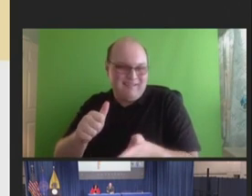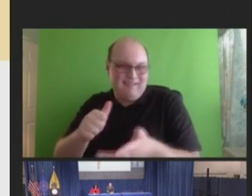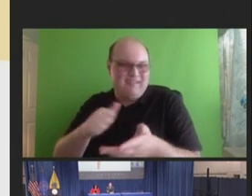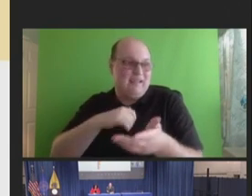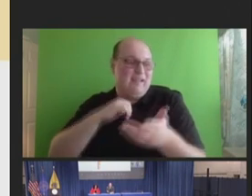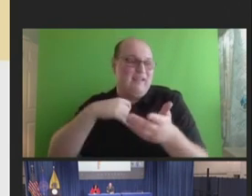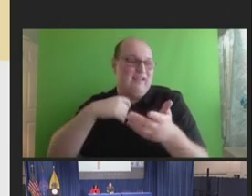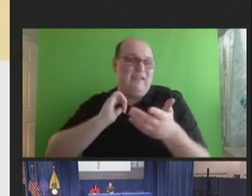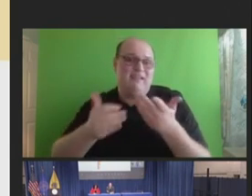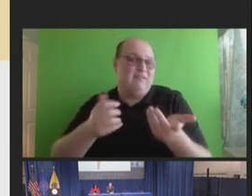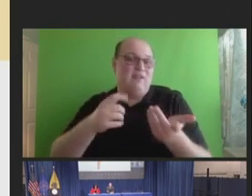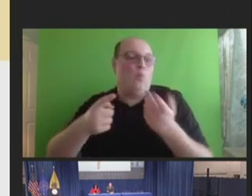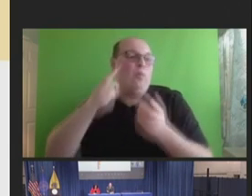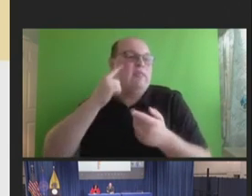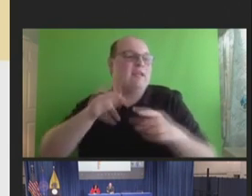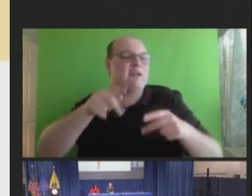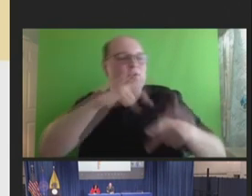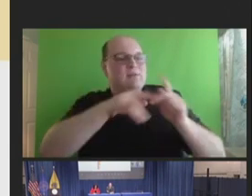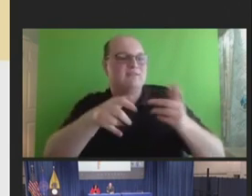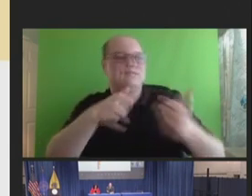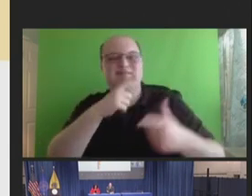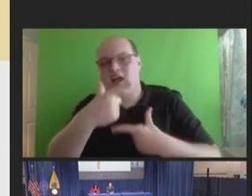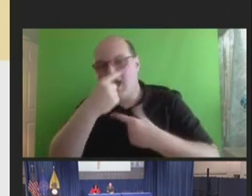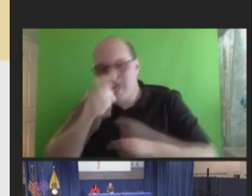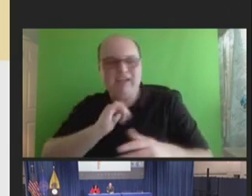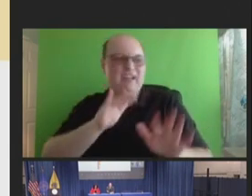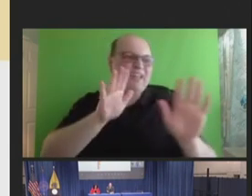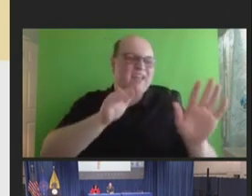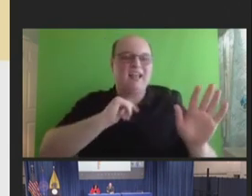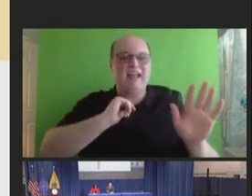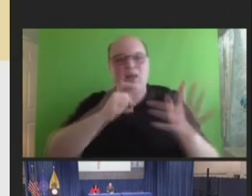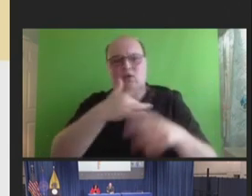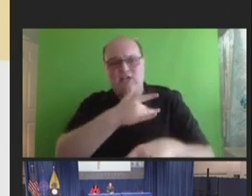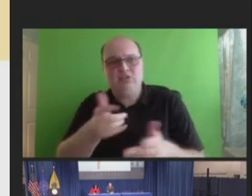than we think, right? But we just kind of stopped because the enthusiasm, i.e., fatigue,